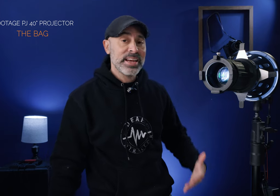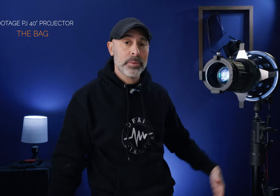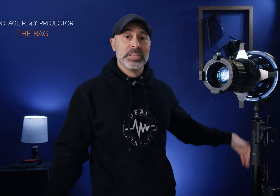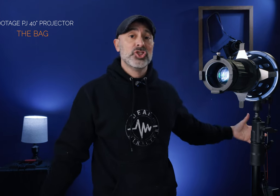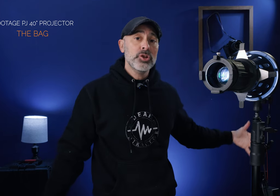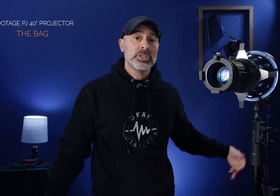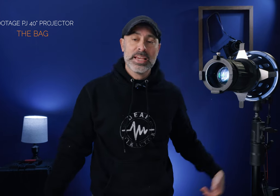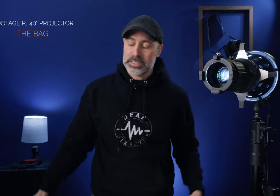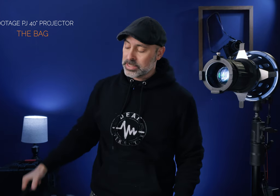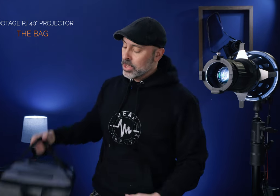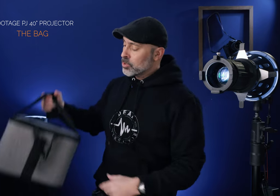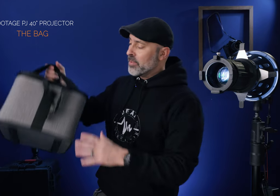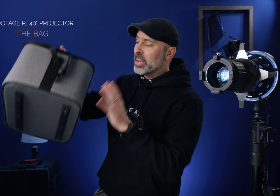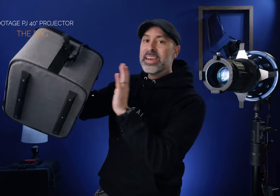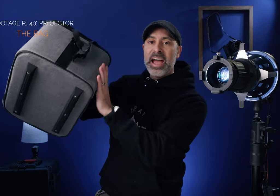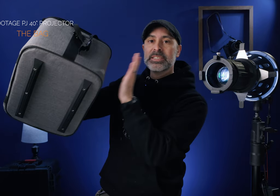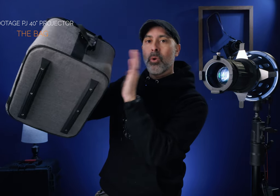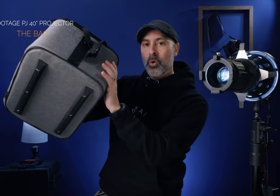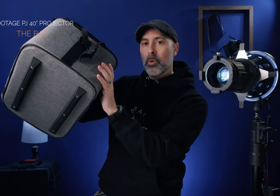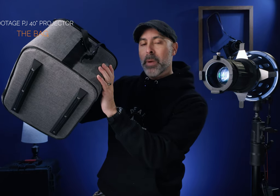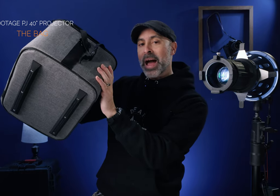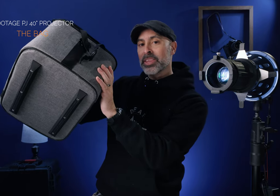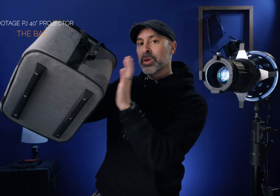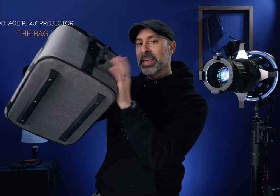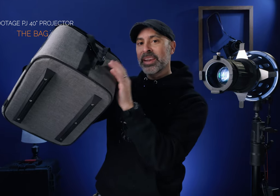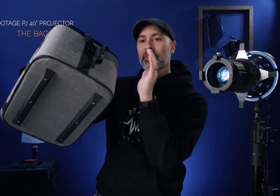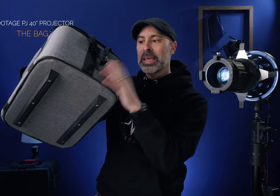to come in these huge cases so having a nice portable bag that you can get in there keep